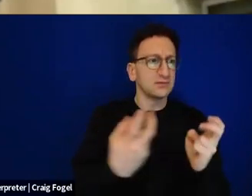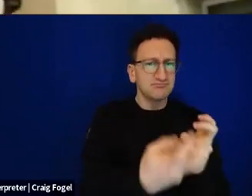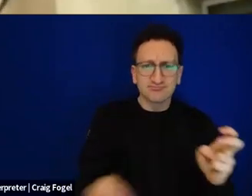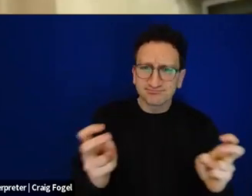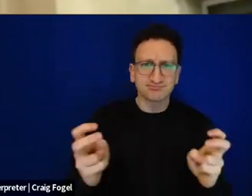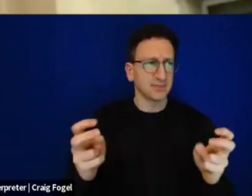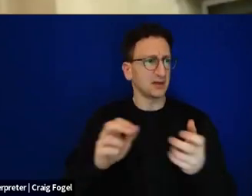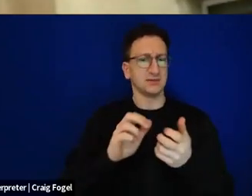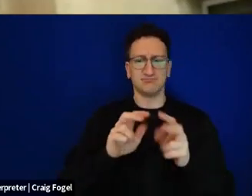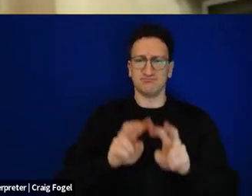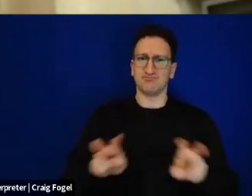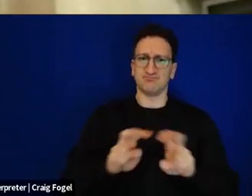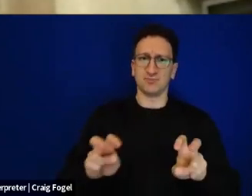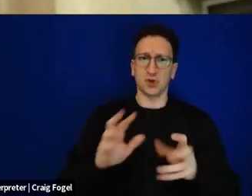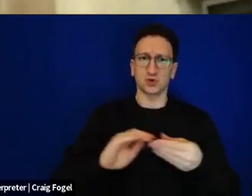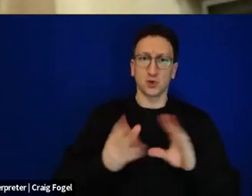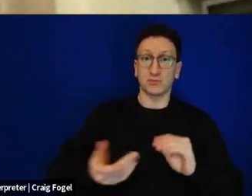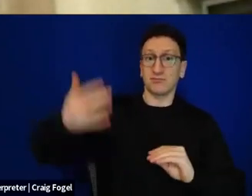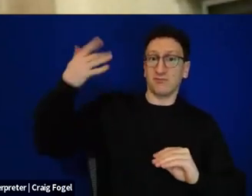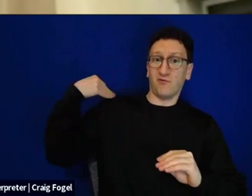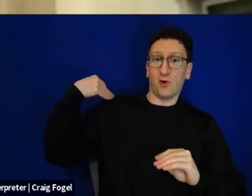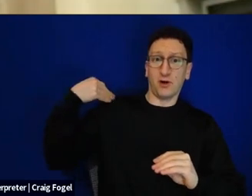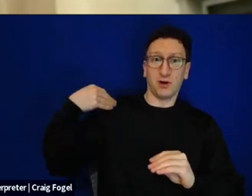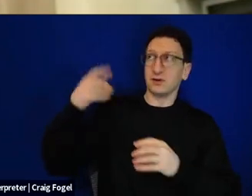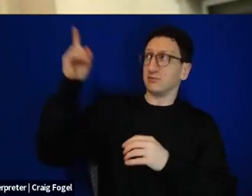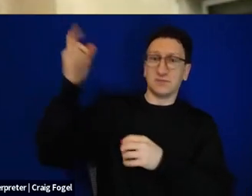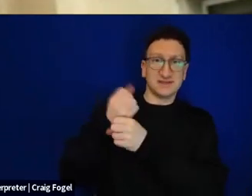think about geulah, redemption in this time? How does it relate to the past? How does it